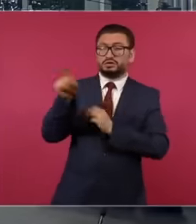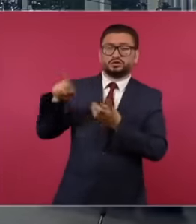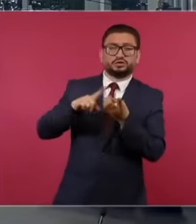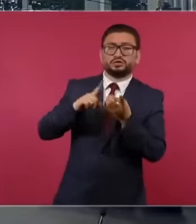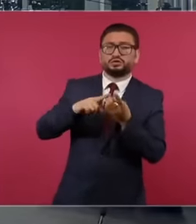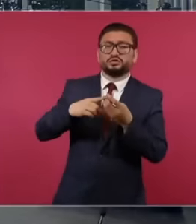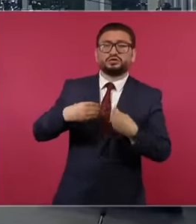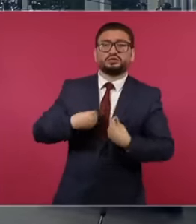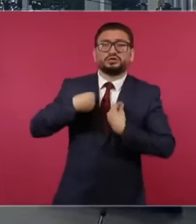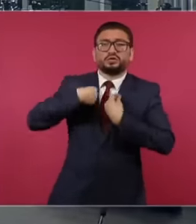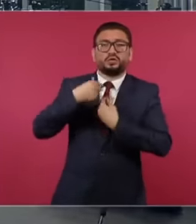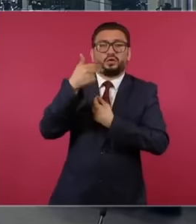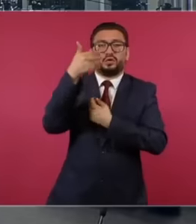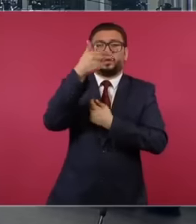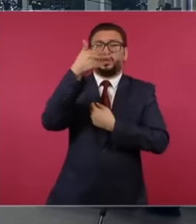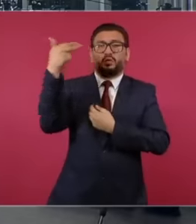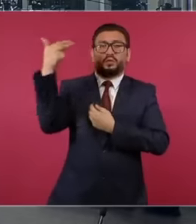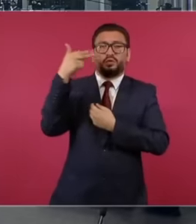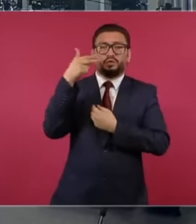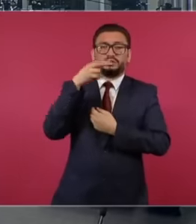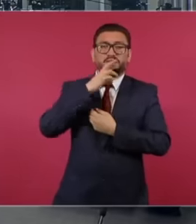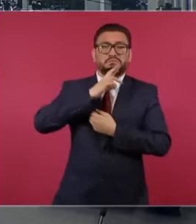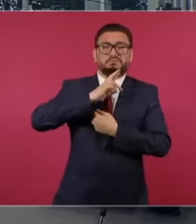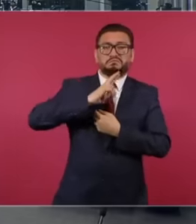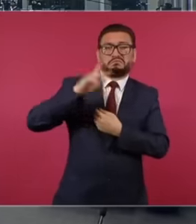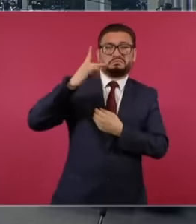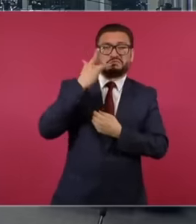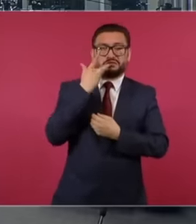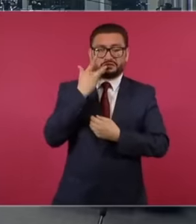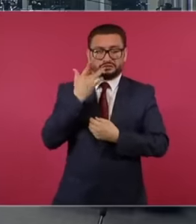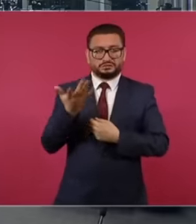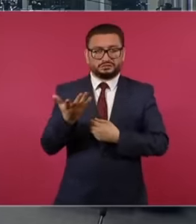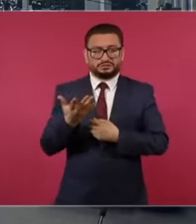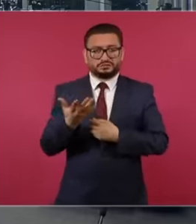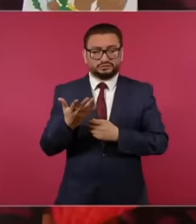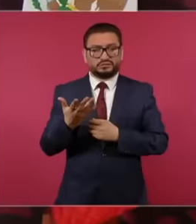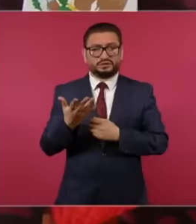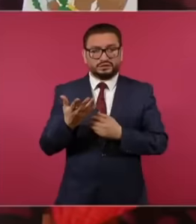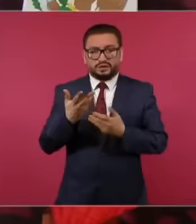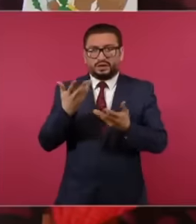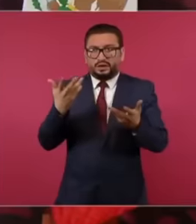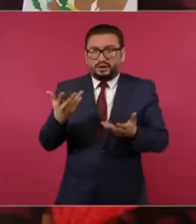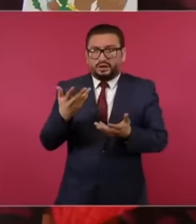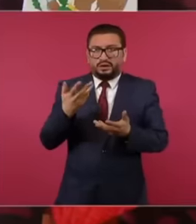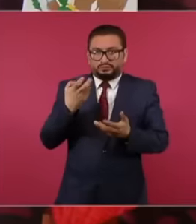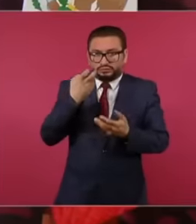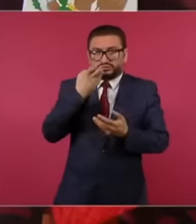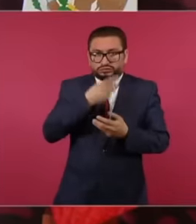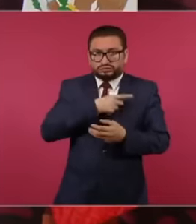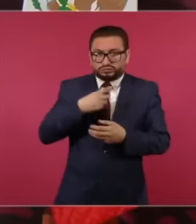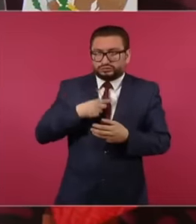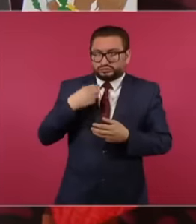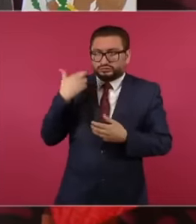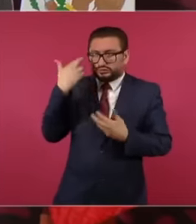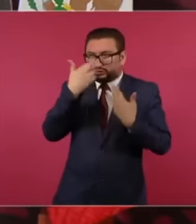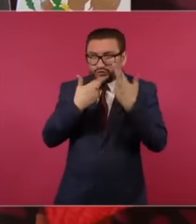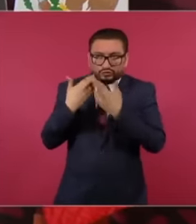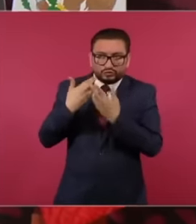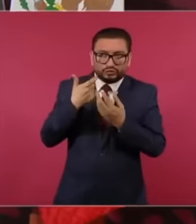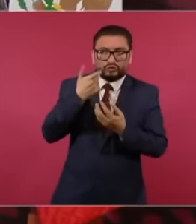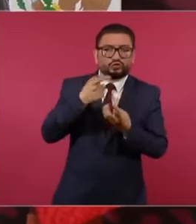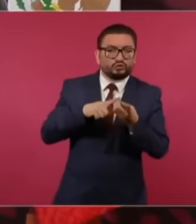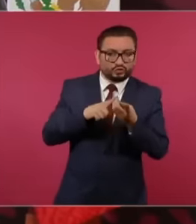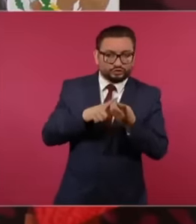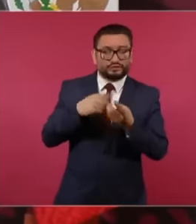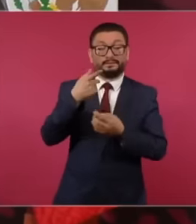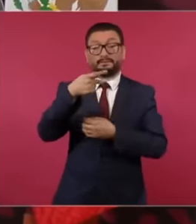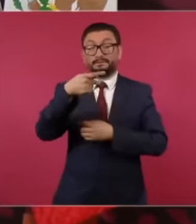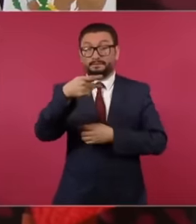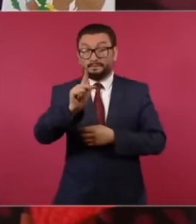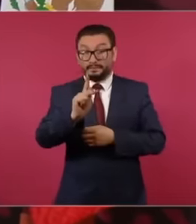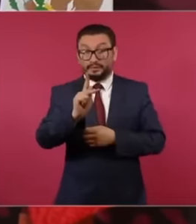hotels, so all that. It requires a review but we are talking about